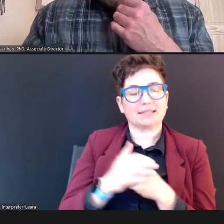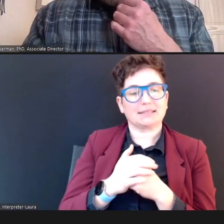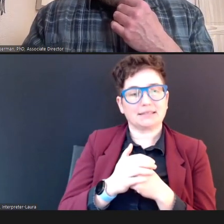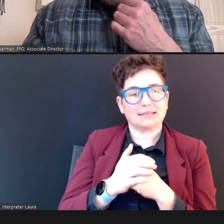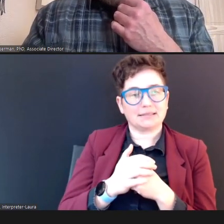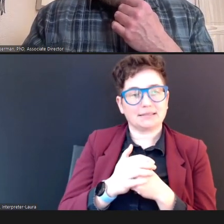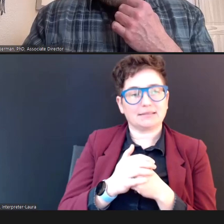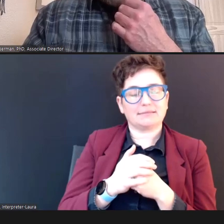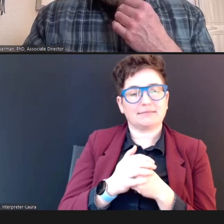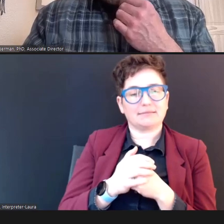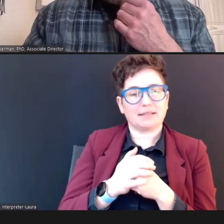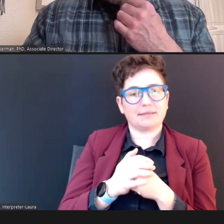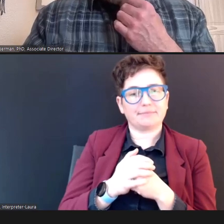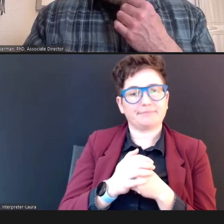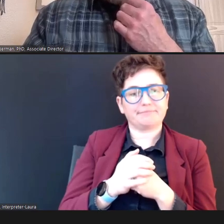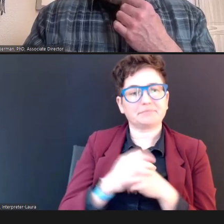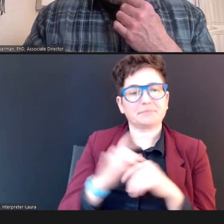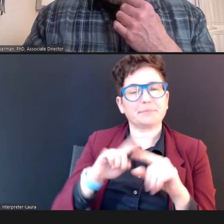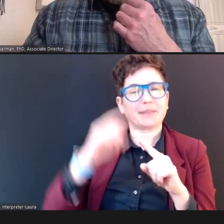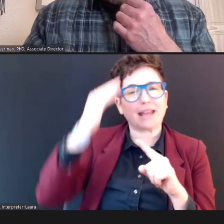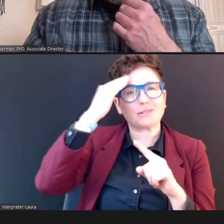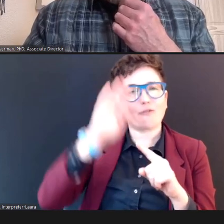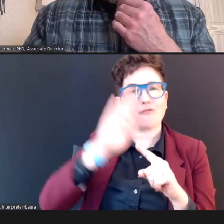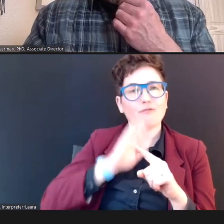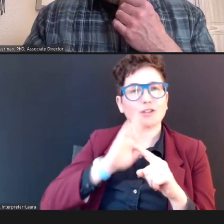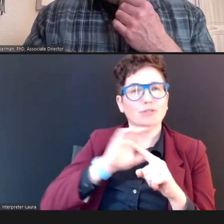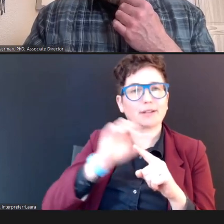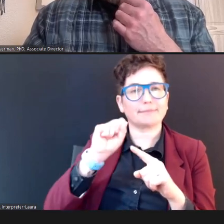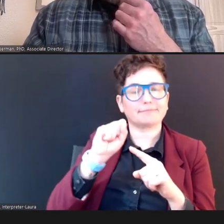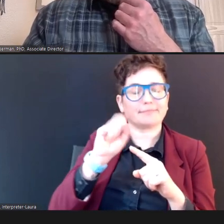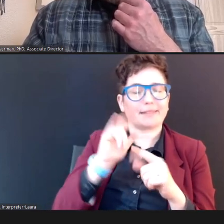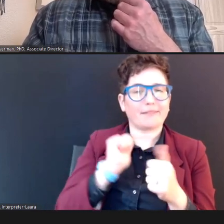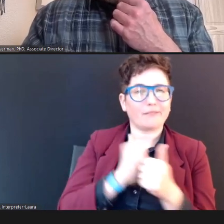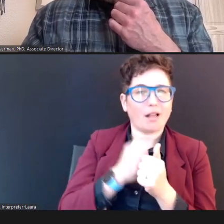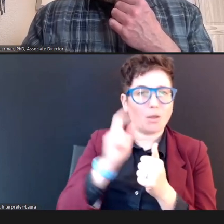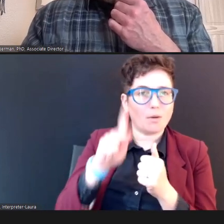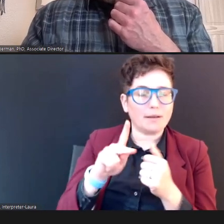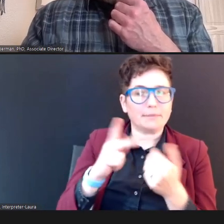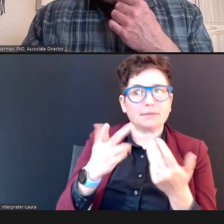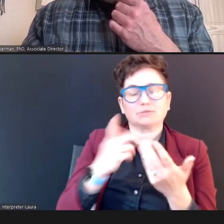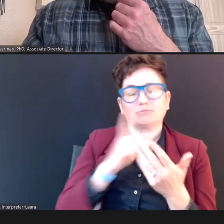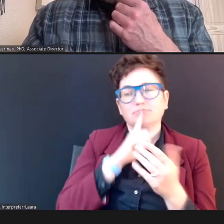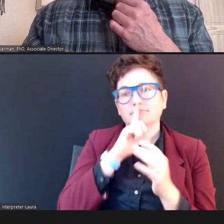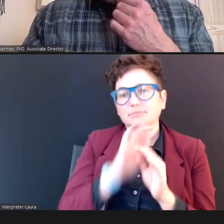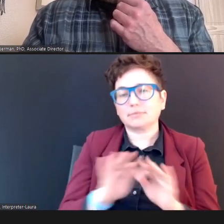when that follow up that is so important has barriers, AndAnd --